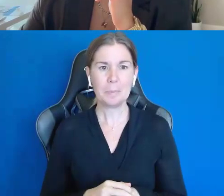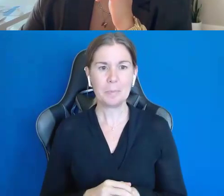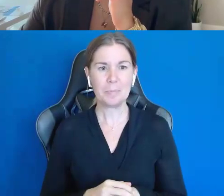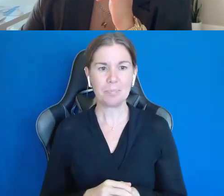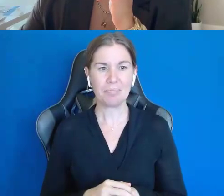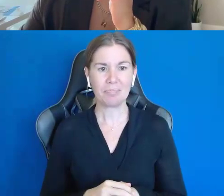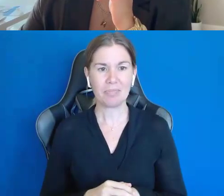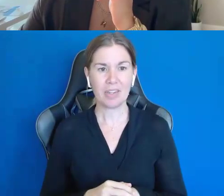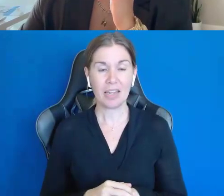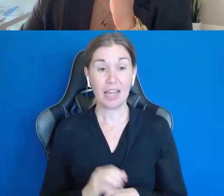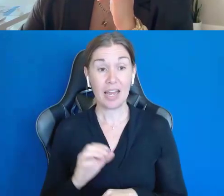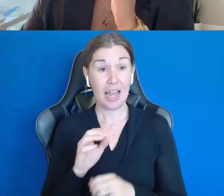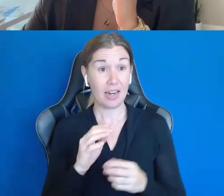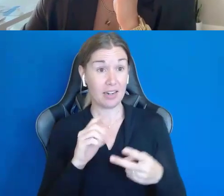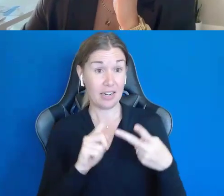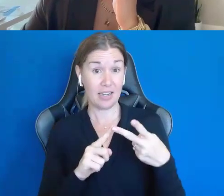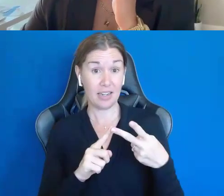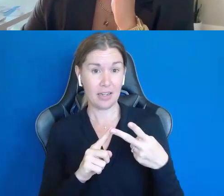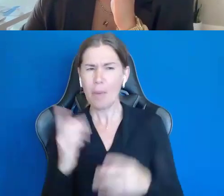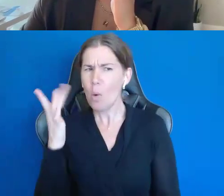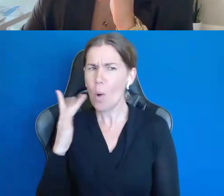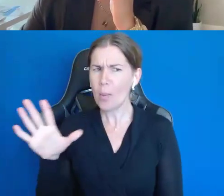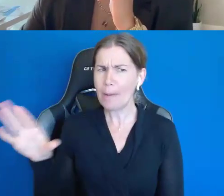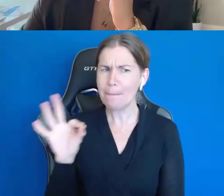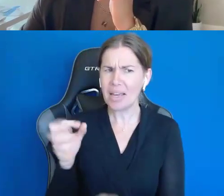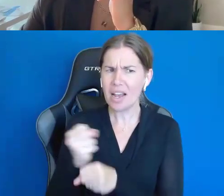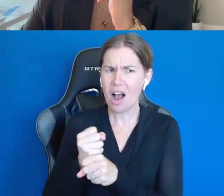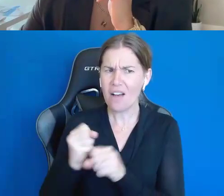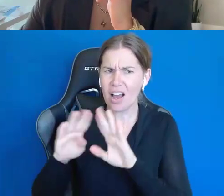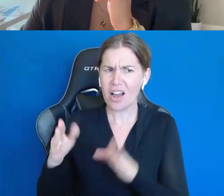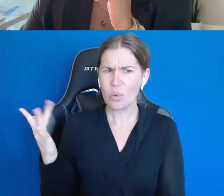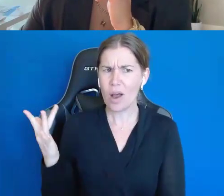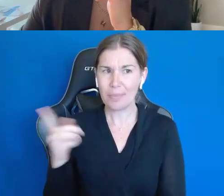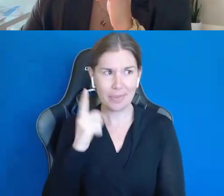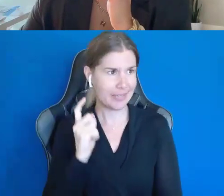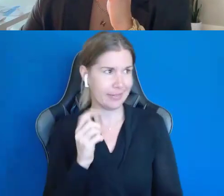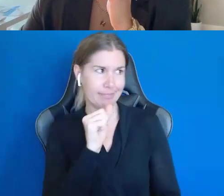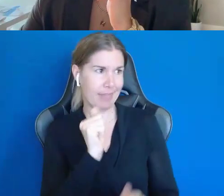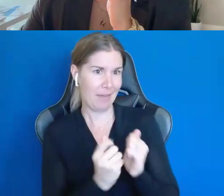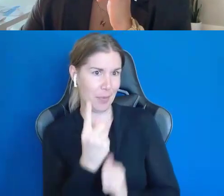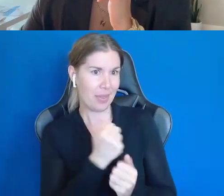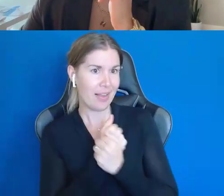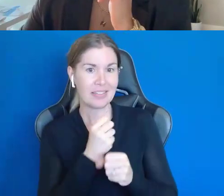And the Budding Violet >> SHEILA COYNE: Why did we choose coffeehouse? Why did we >> MICHAEL COYNE: Because everybody loves coffee. >> SHEILA COYNE: And what do you love?